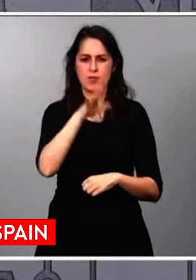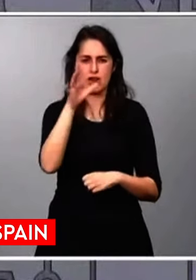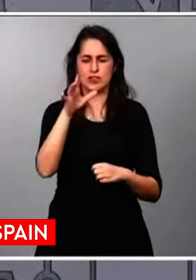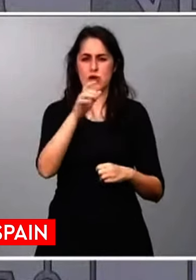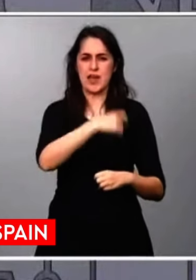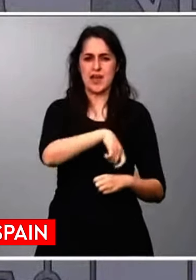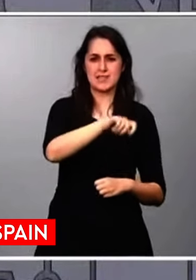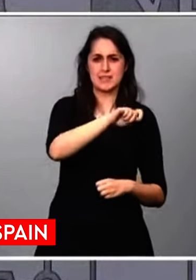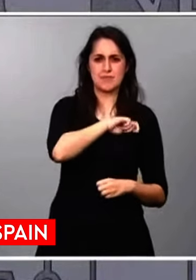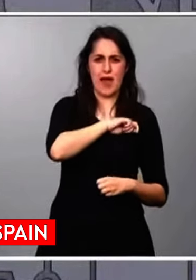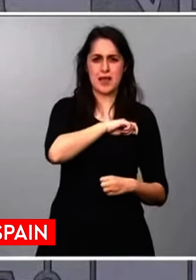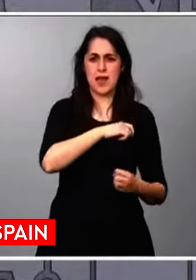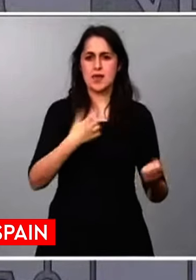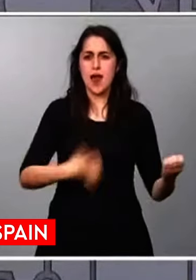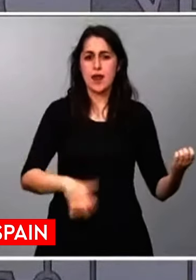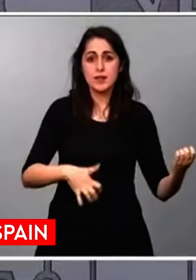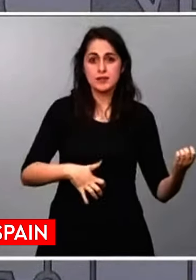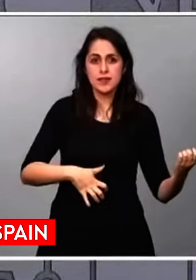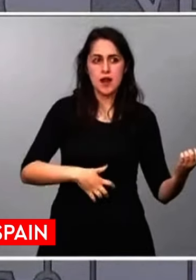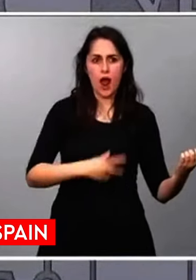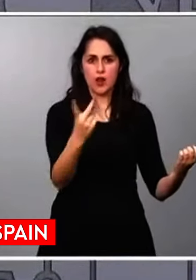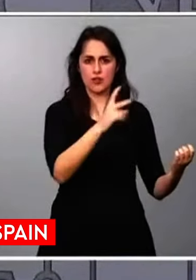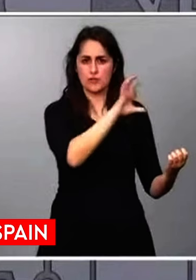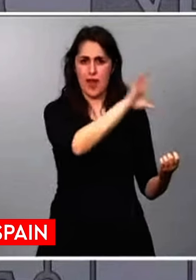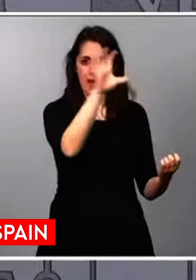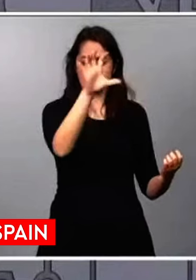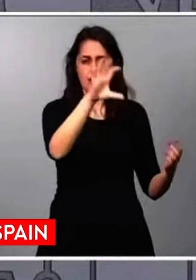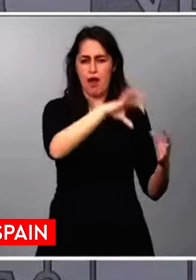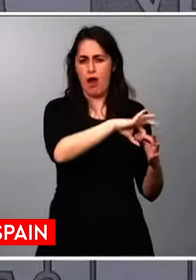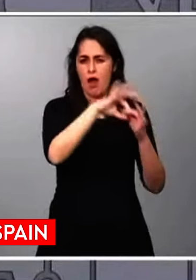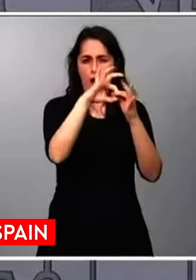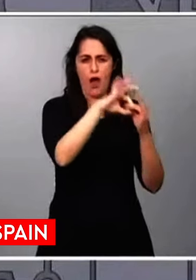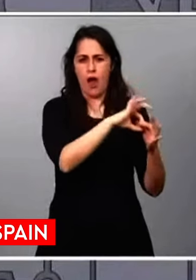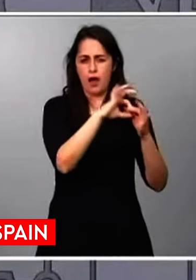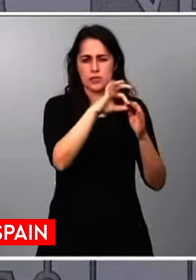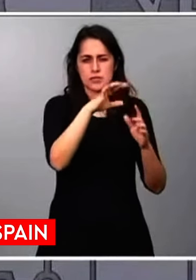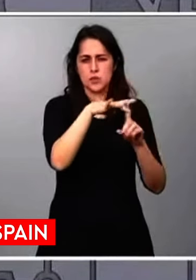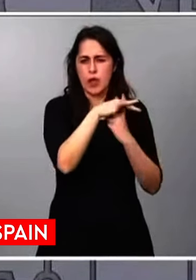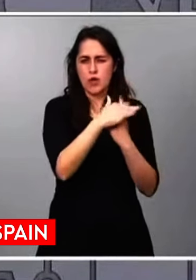and Argentina to their most serious moment in our recent history.